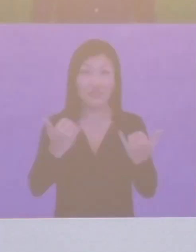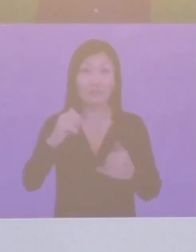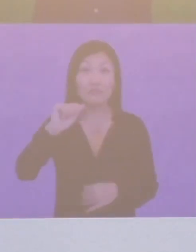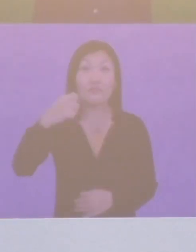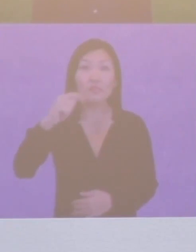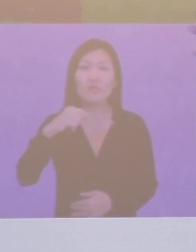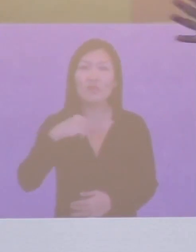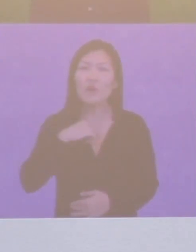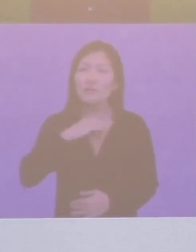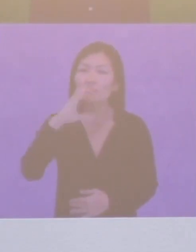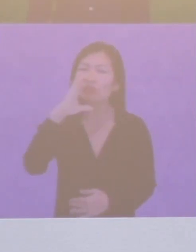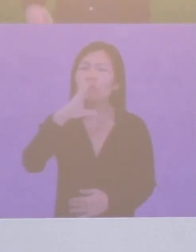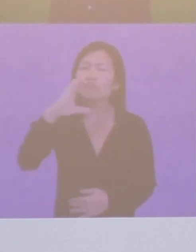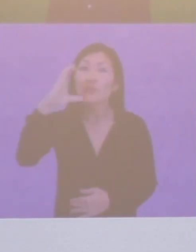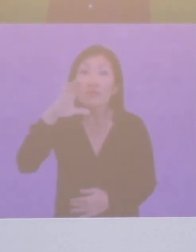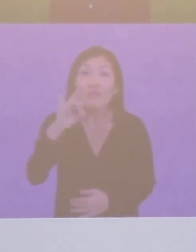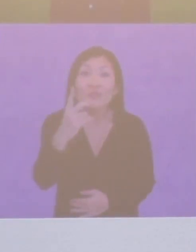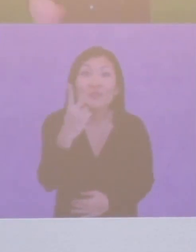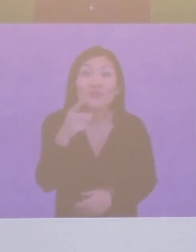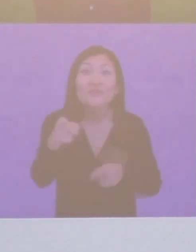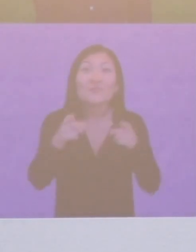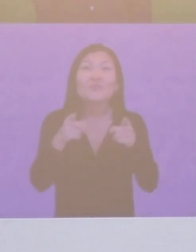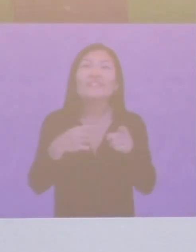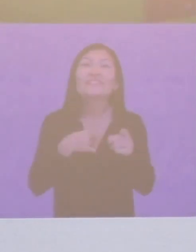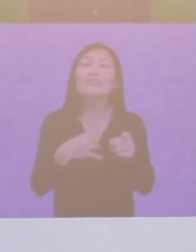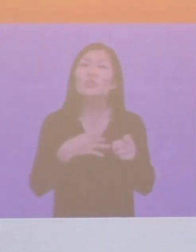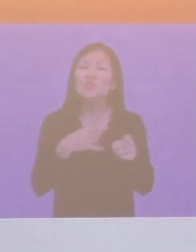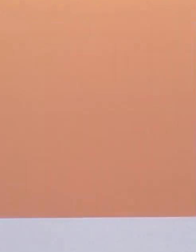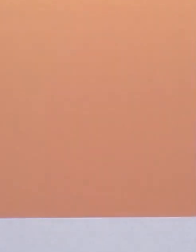This is a sign language publication from a couple of years ago.